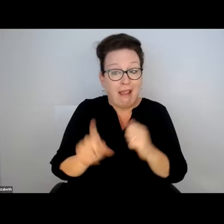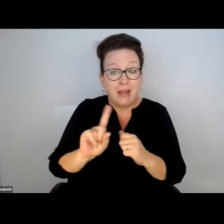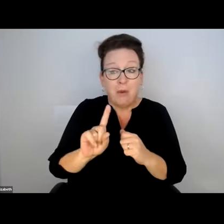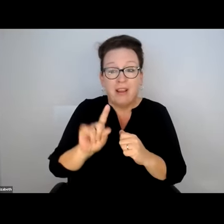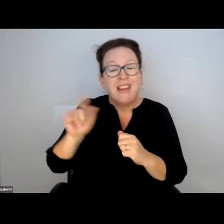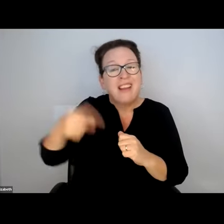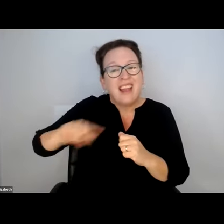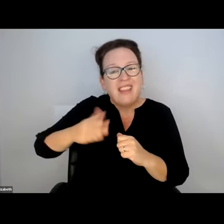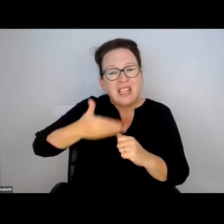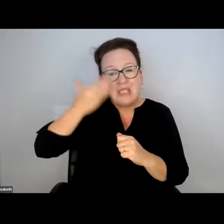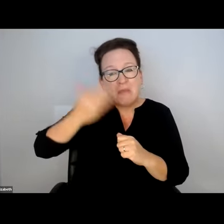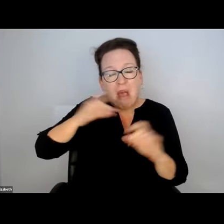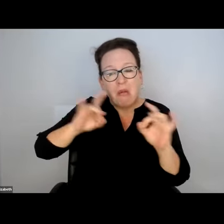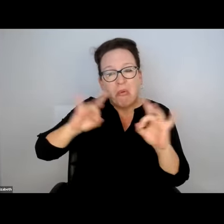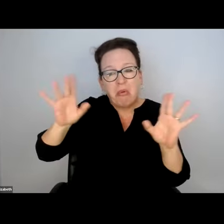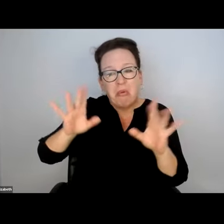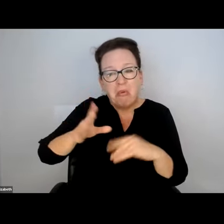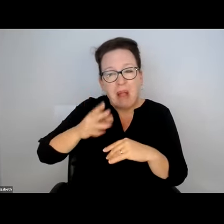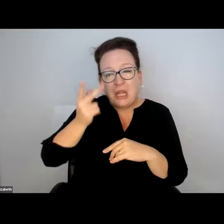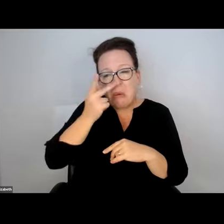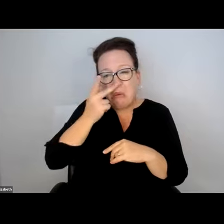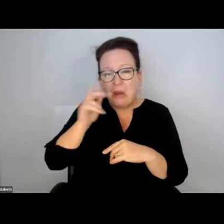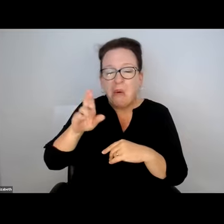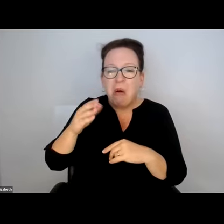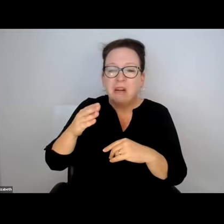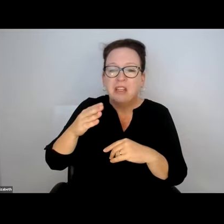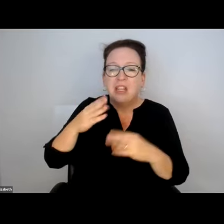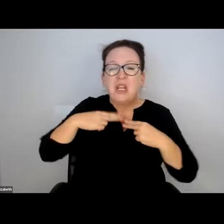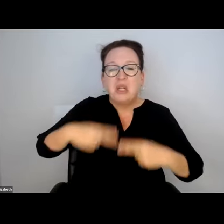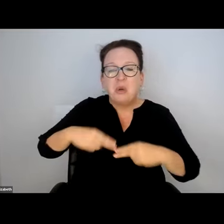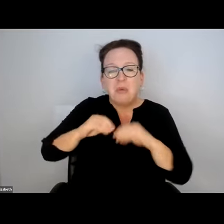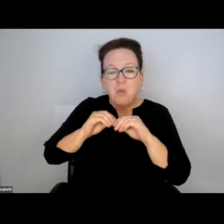THOUGH, IT COULD BE ANYWHERE. SMELL LIKE URINE OR HAVE HUMAN